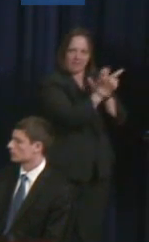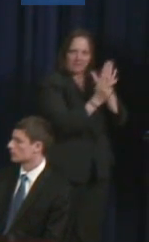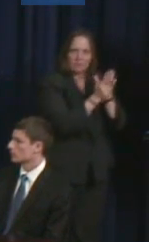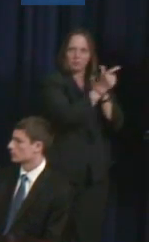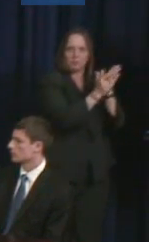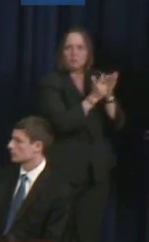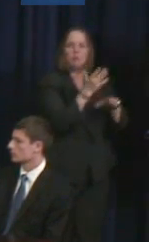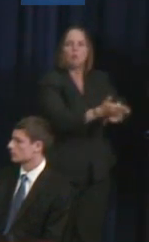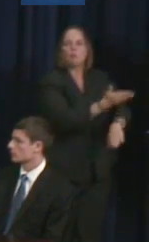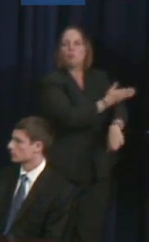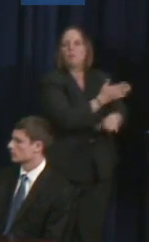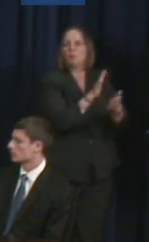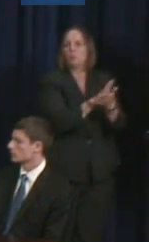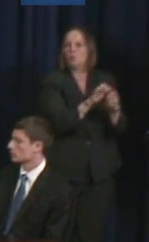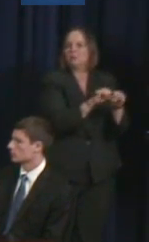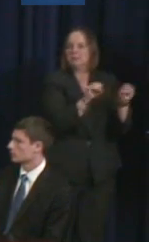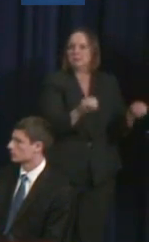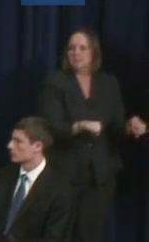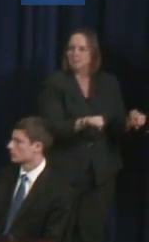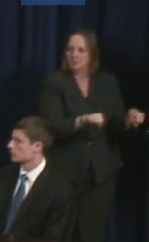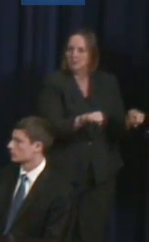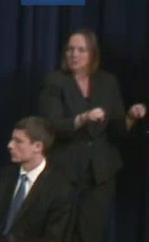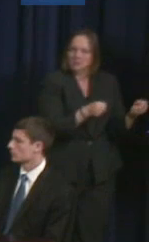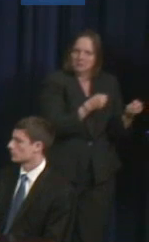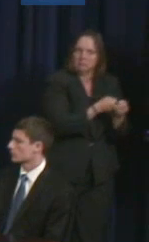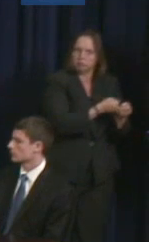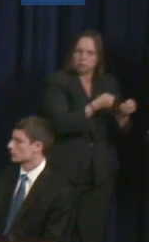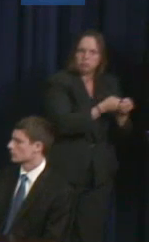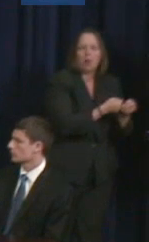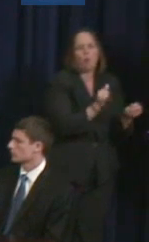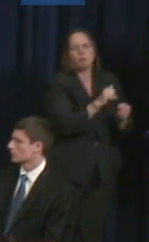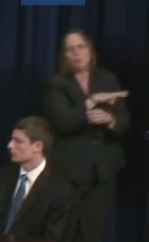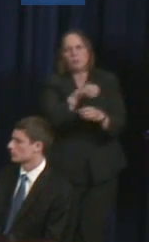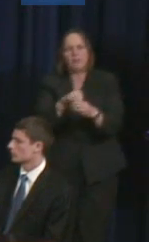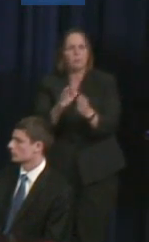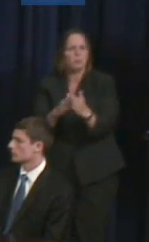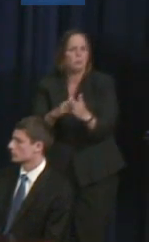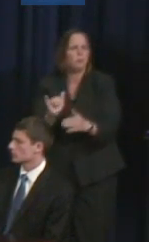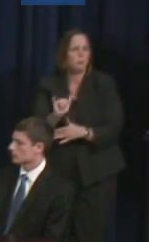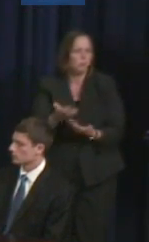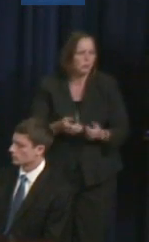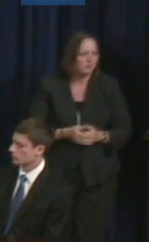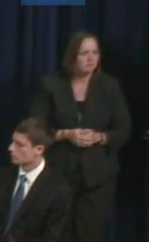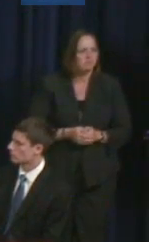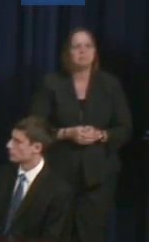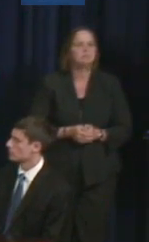helping be an advocate there. And then it's also been in our Muslim community. And when we discuss strategies that have been